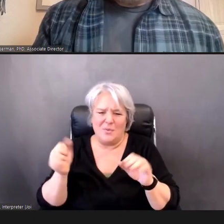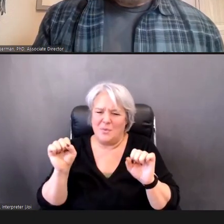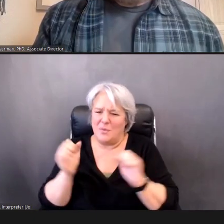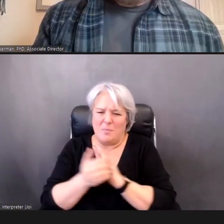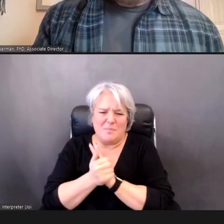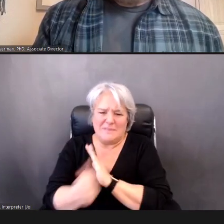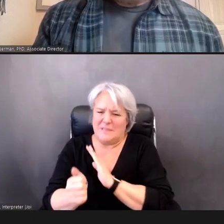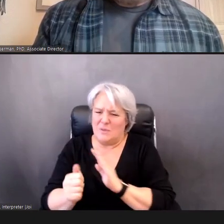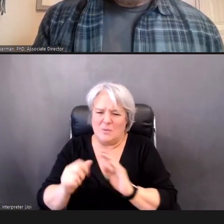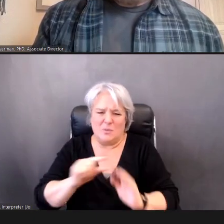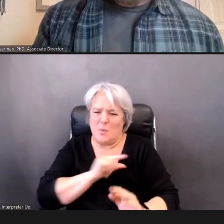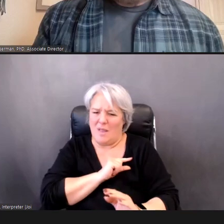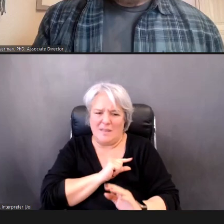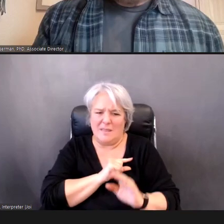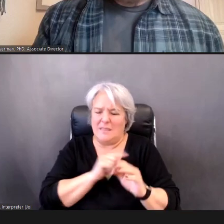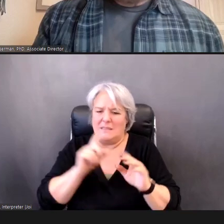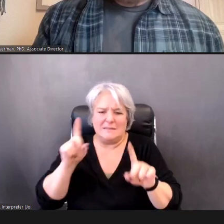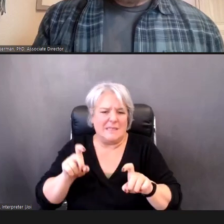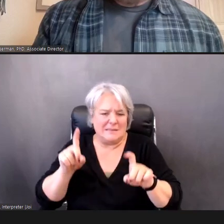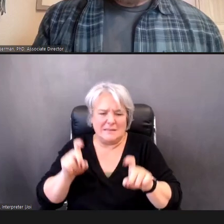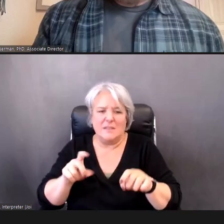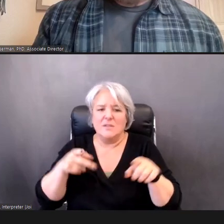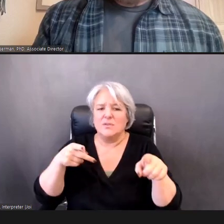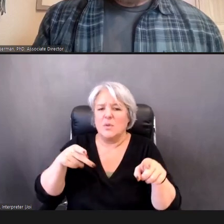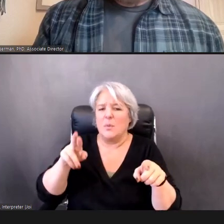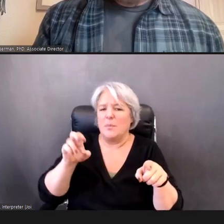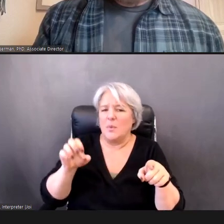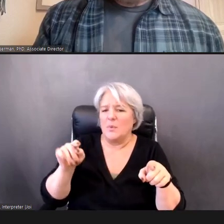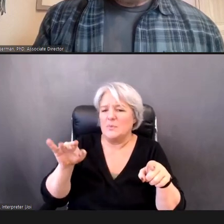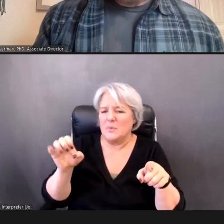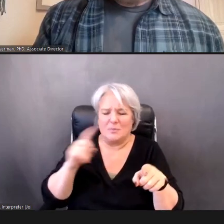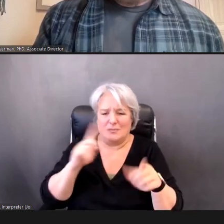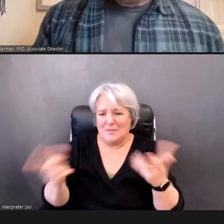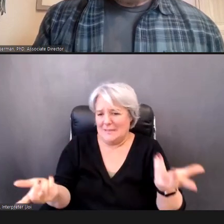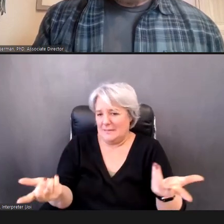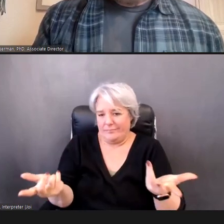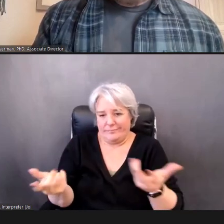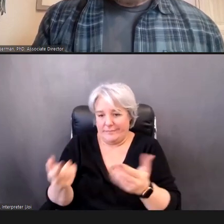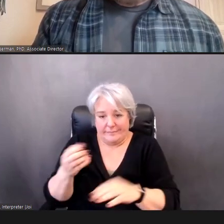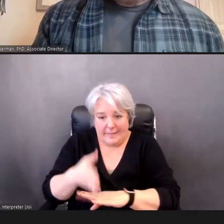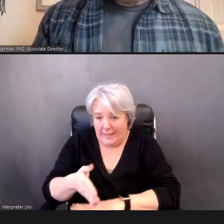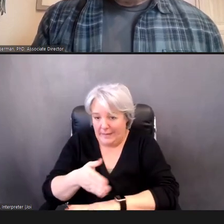and PureTone screening, and those should be the methods that should be used. Dr.